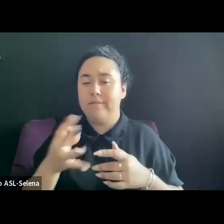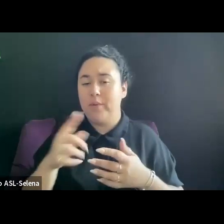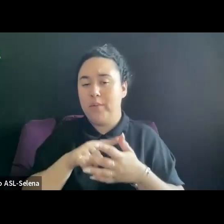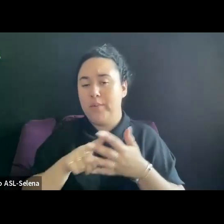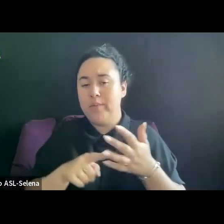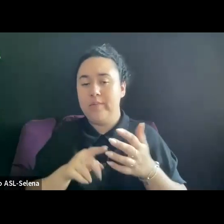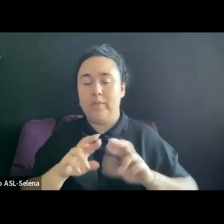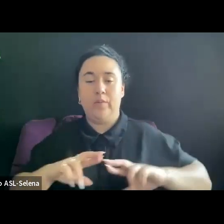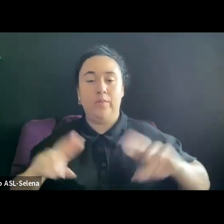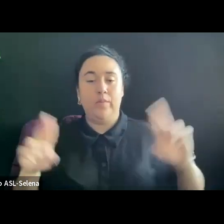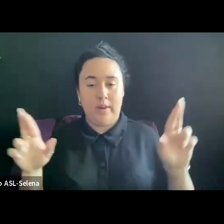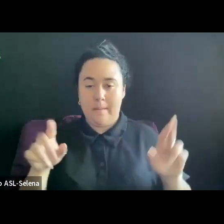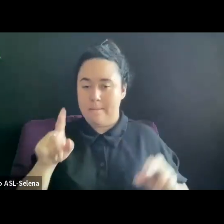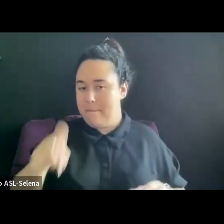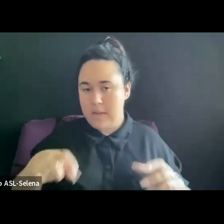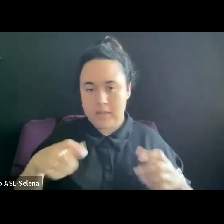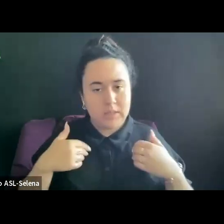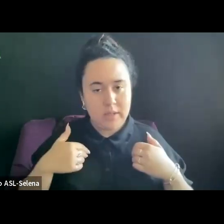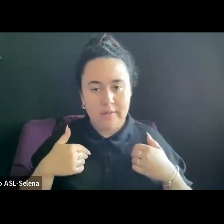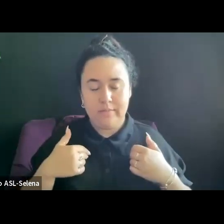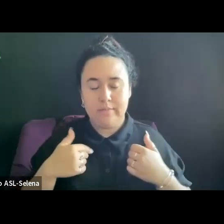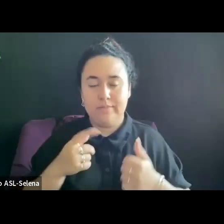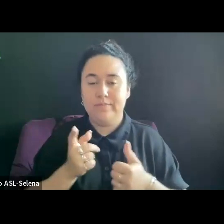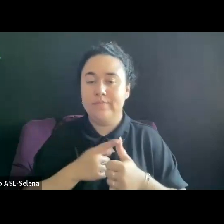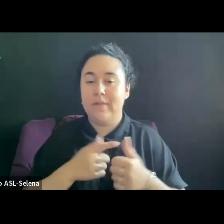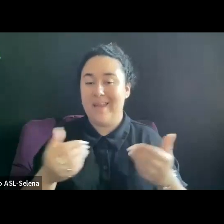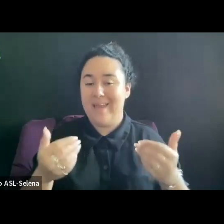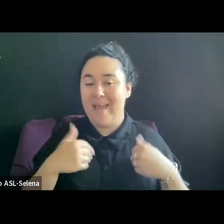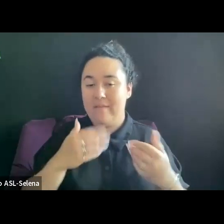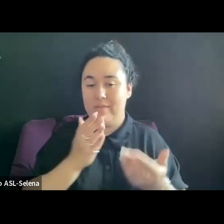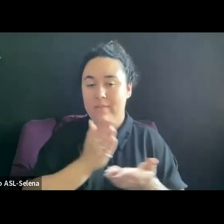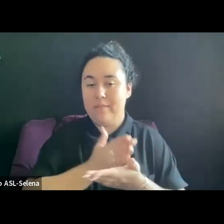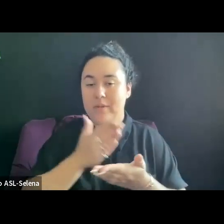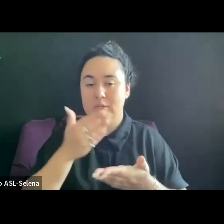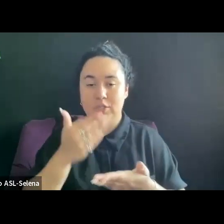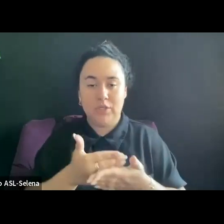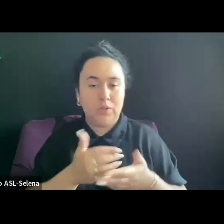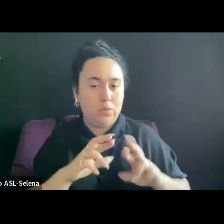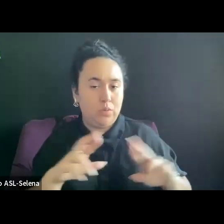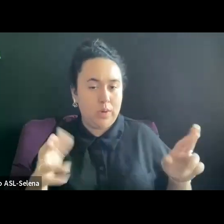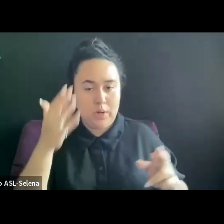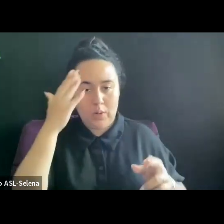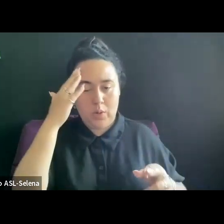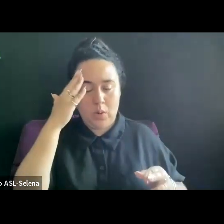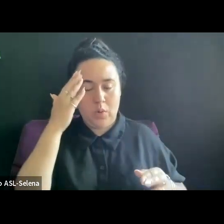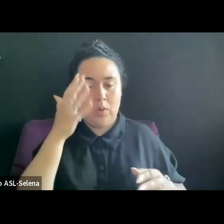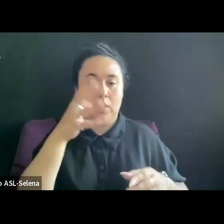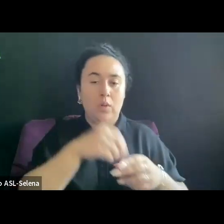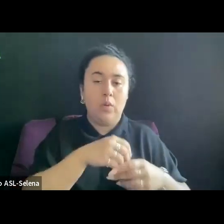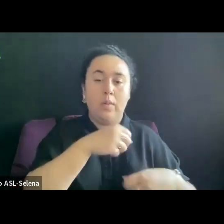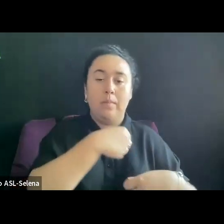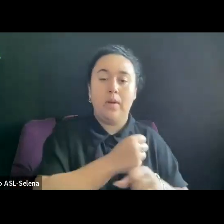HAVE A BUDGET.